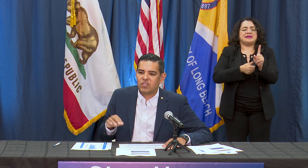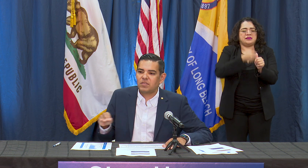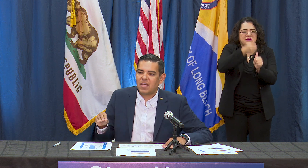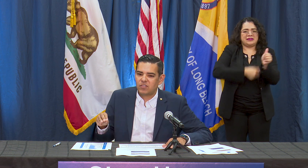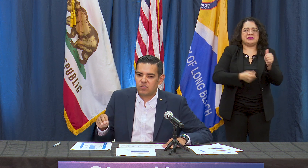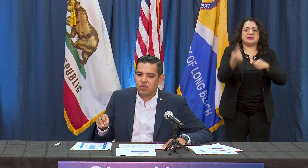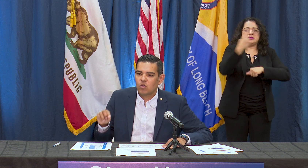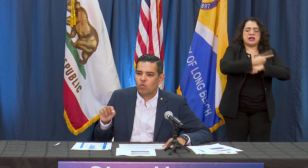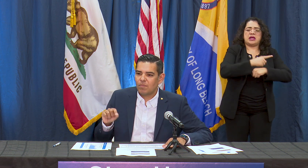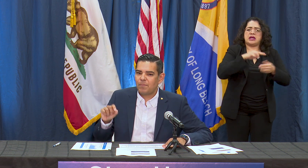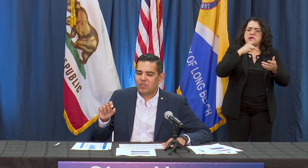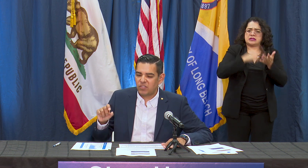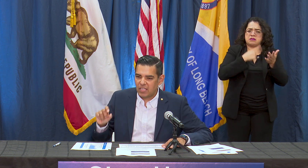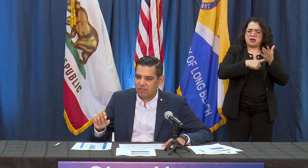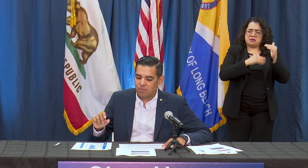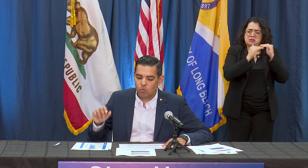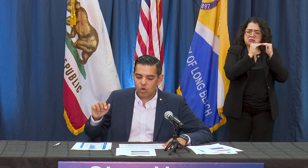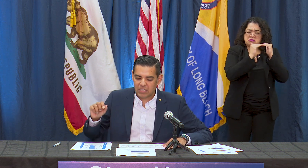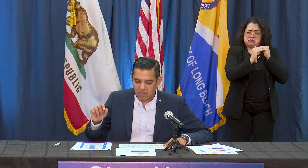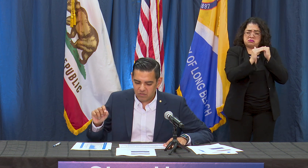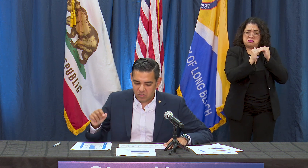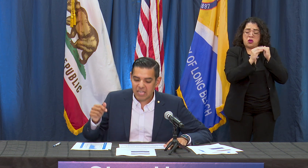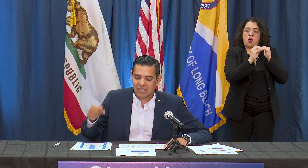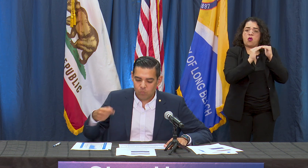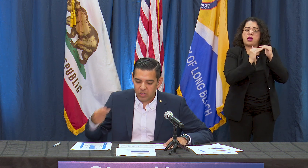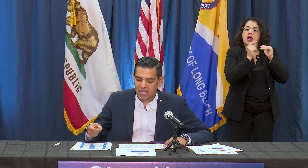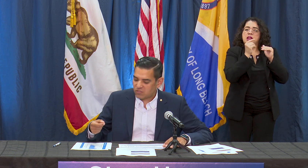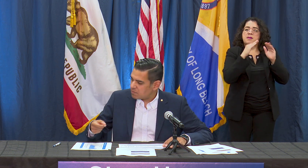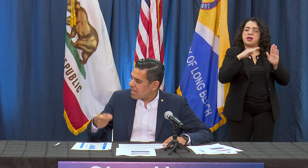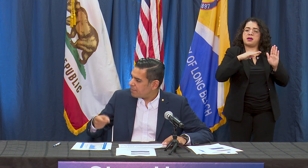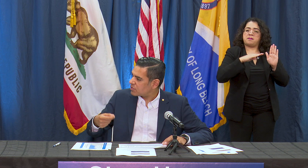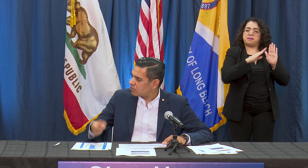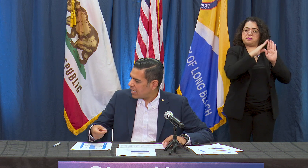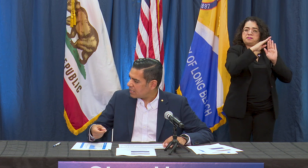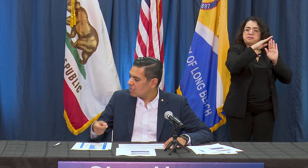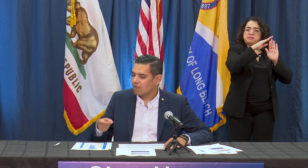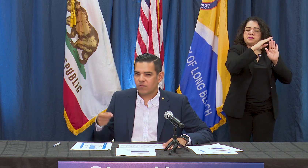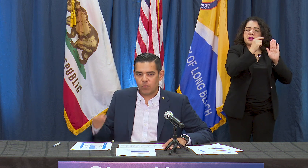some cases we might be seeing slightly more cases by episode date than